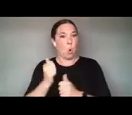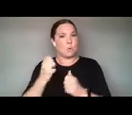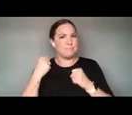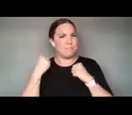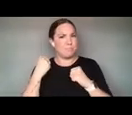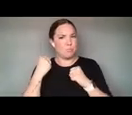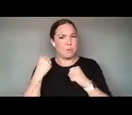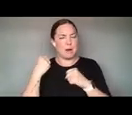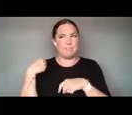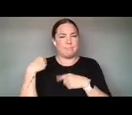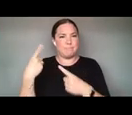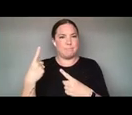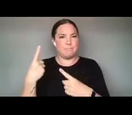FILMING DURING COVID WAS A CHALLENGE.